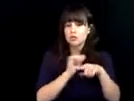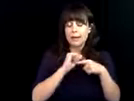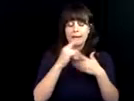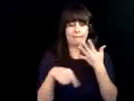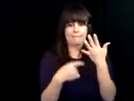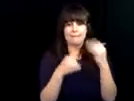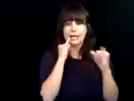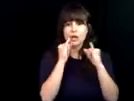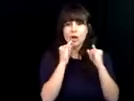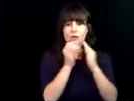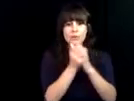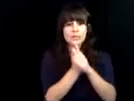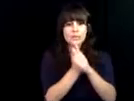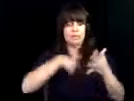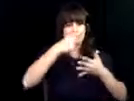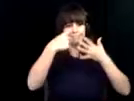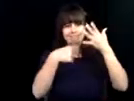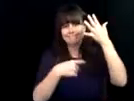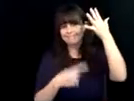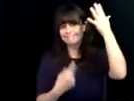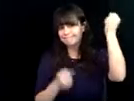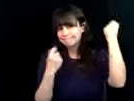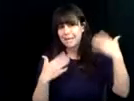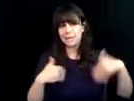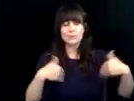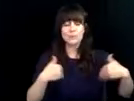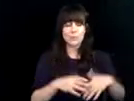recognized credentials, technology training, interviewing